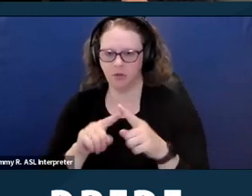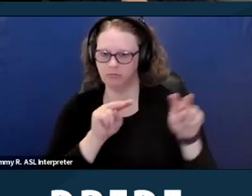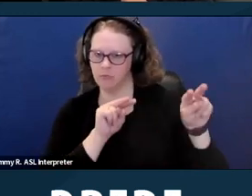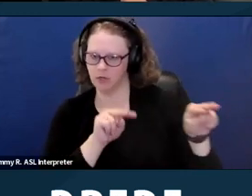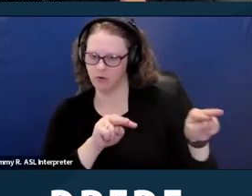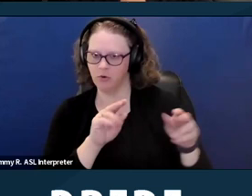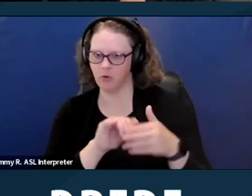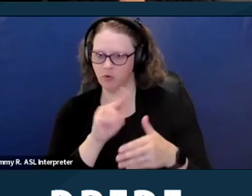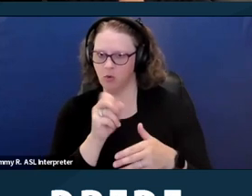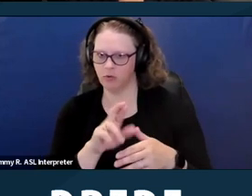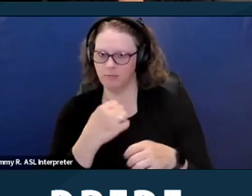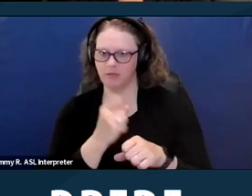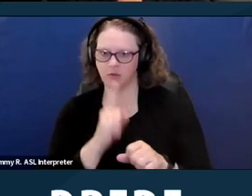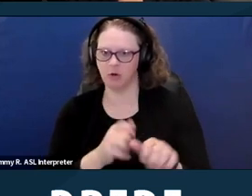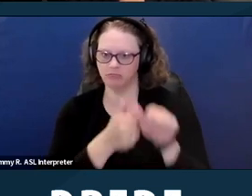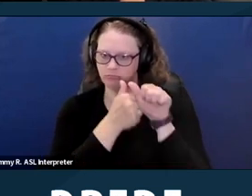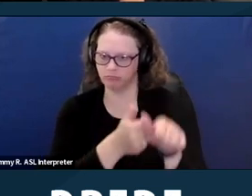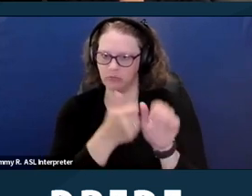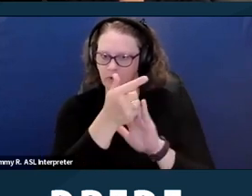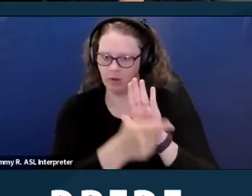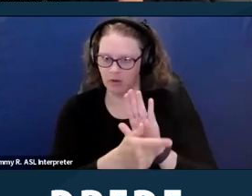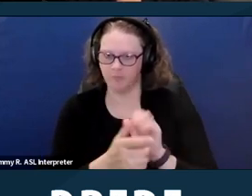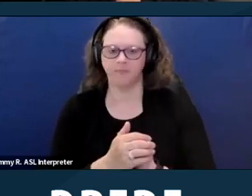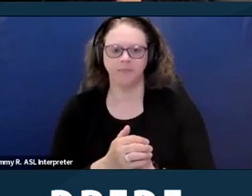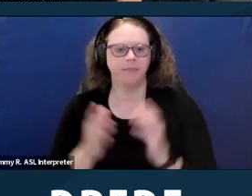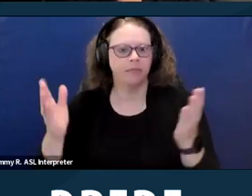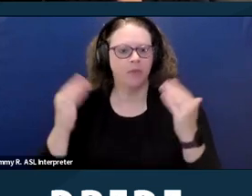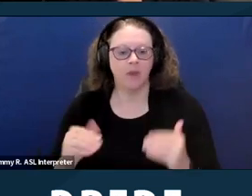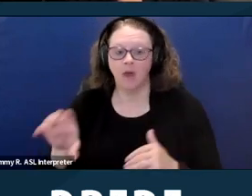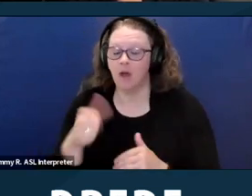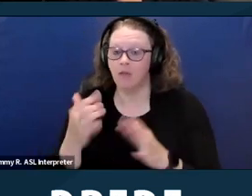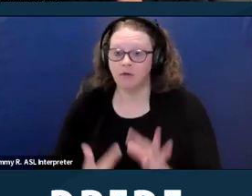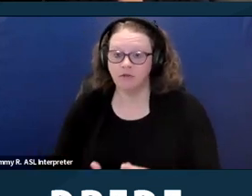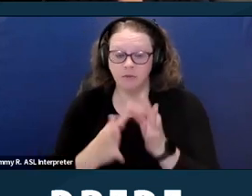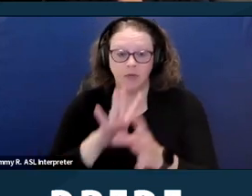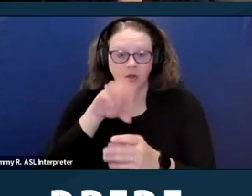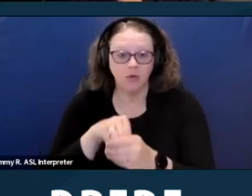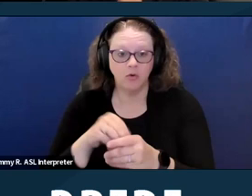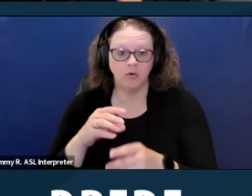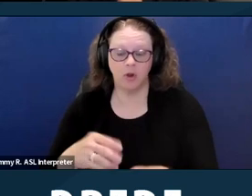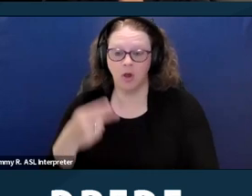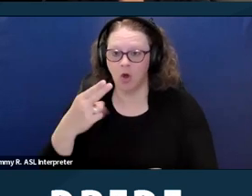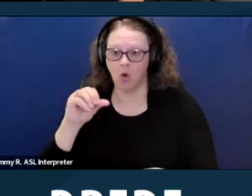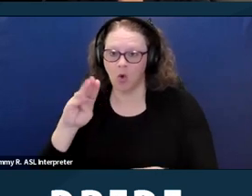Some other exceptions include the Home Investment Partnership program or the Home Program,